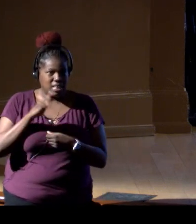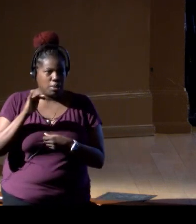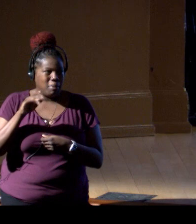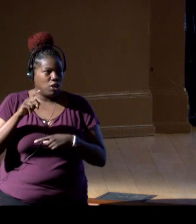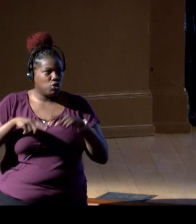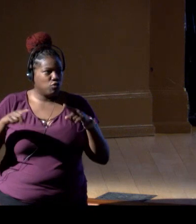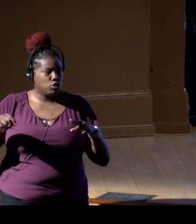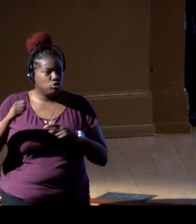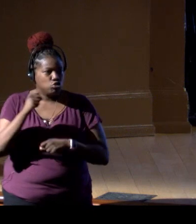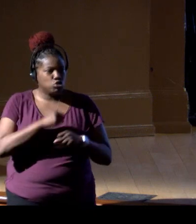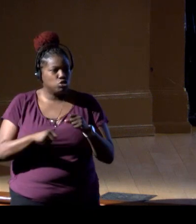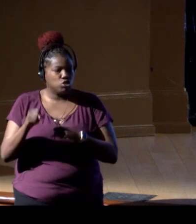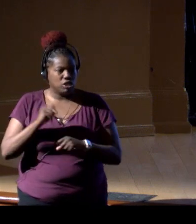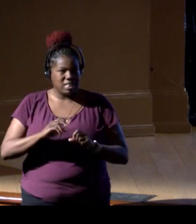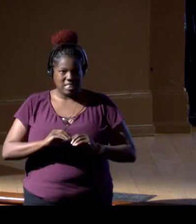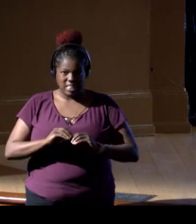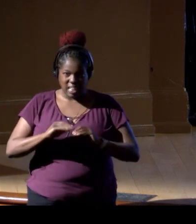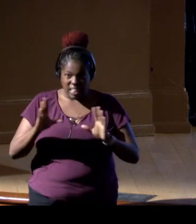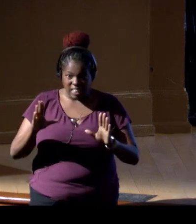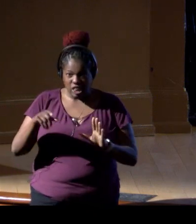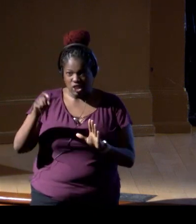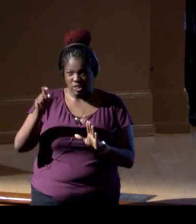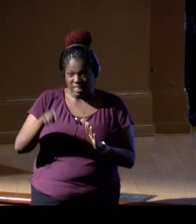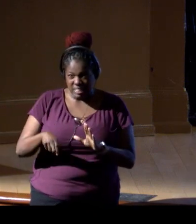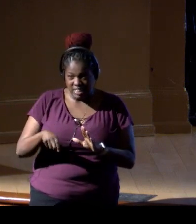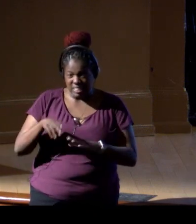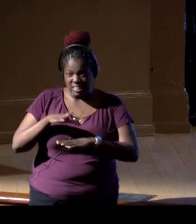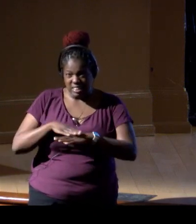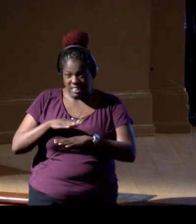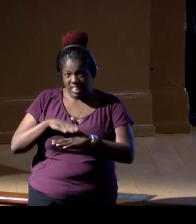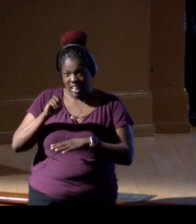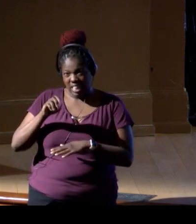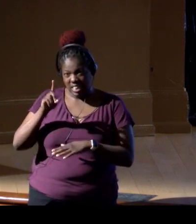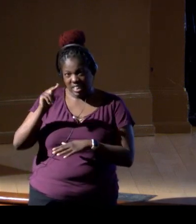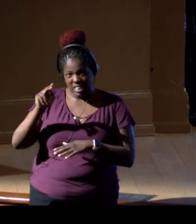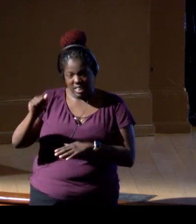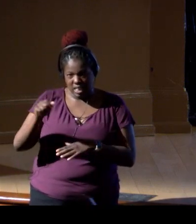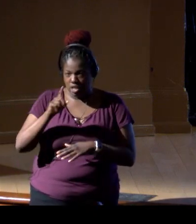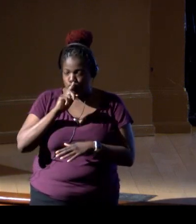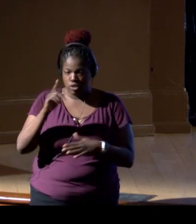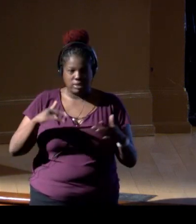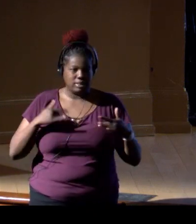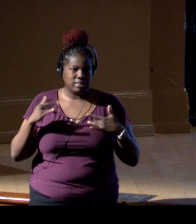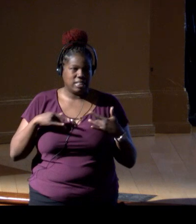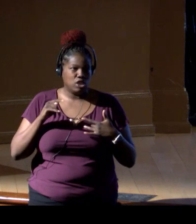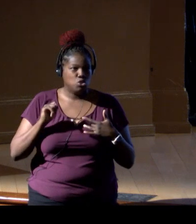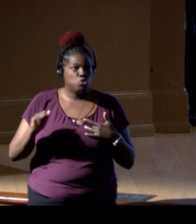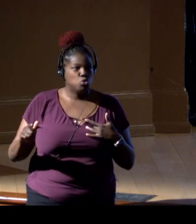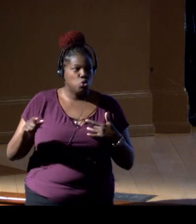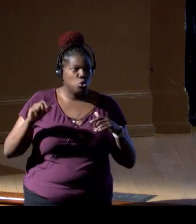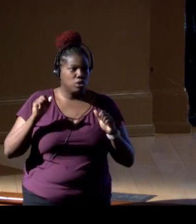So there's a clear signal, a clear need, and eDNA really is an exciting tool that can deliver